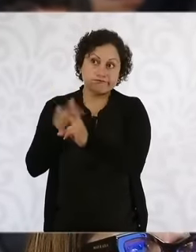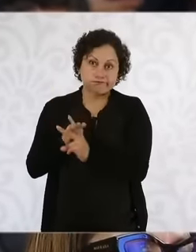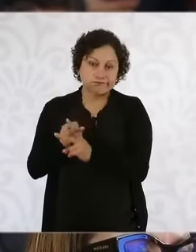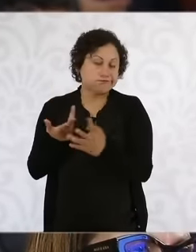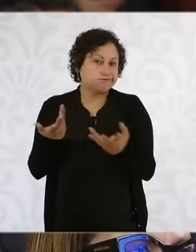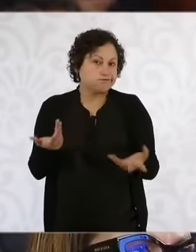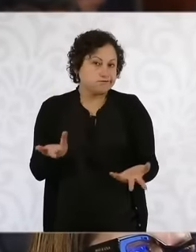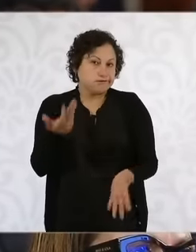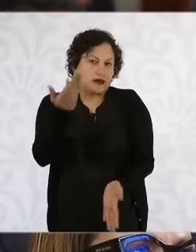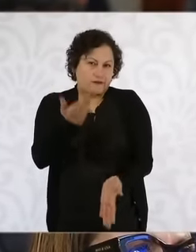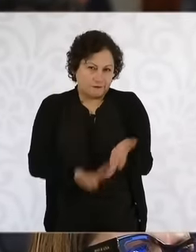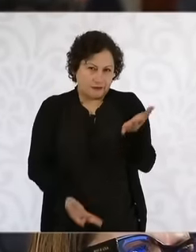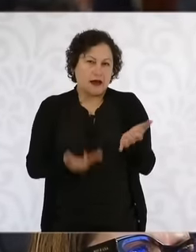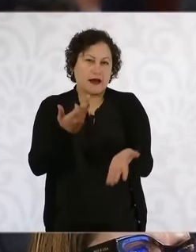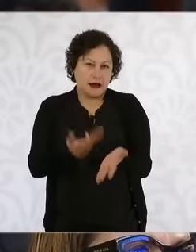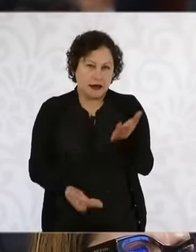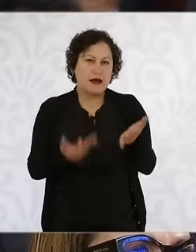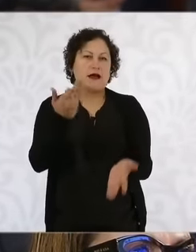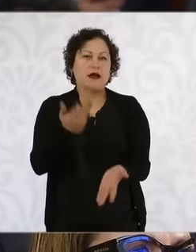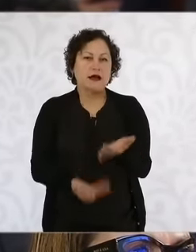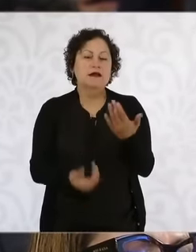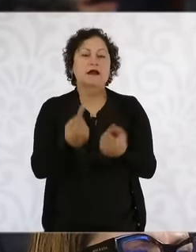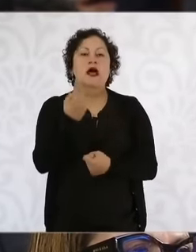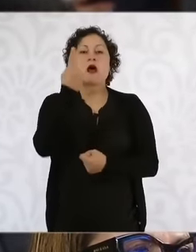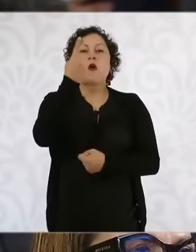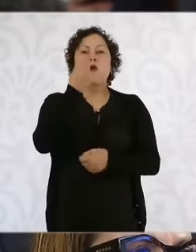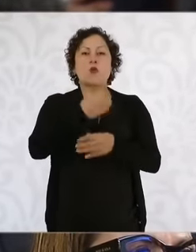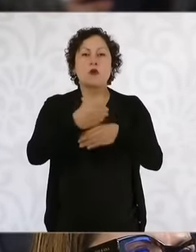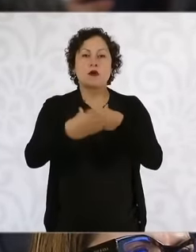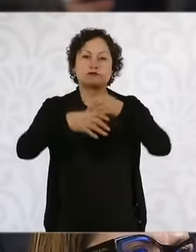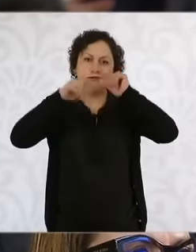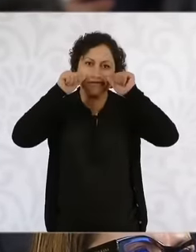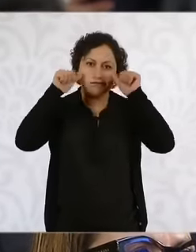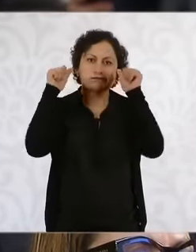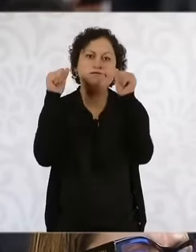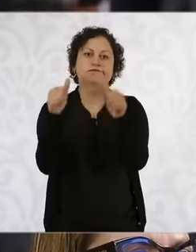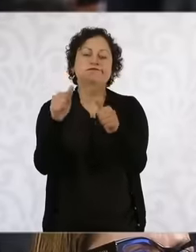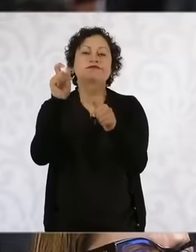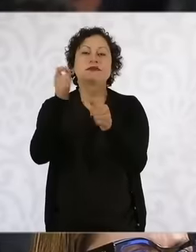does not attack the consequences but rather the causes and perhaps work with children and adolescents